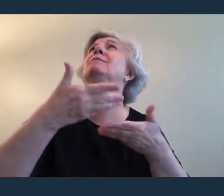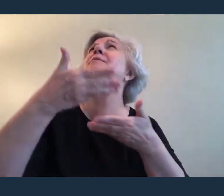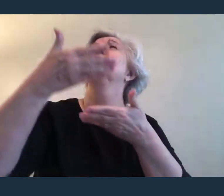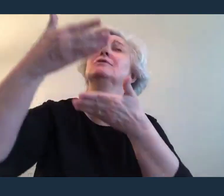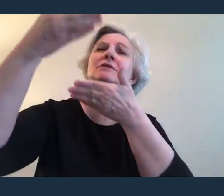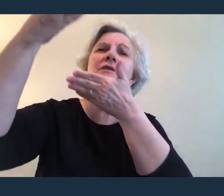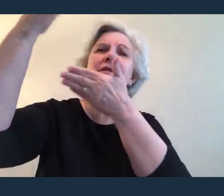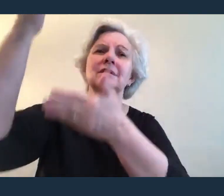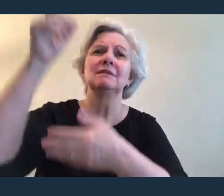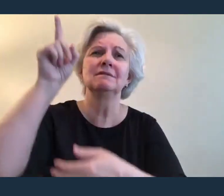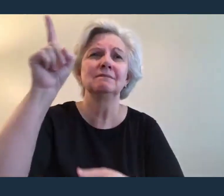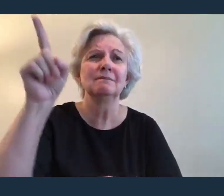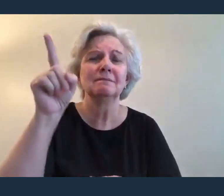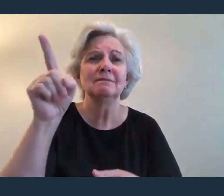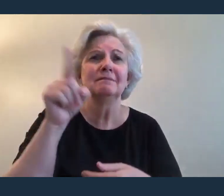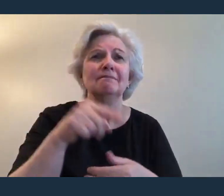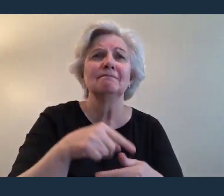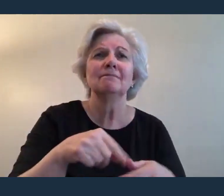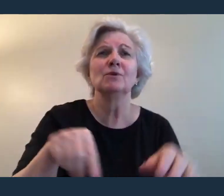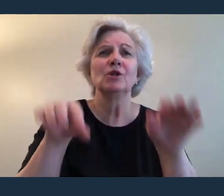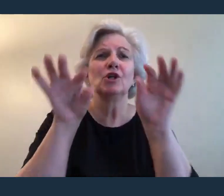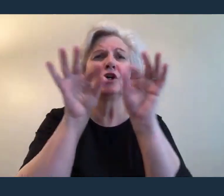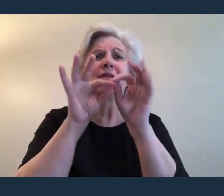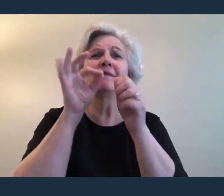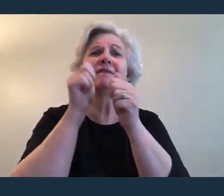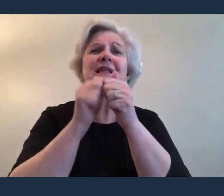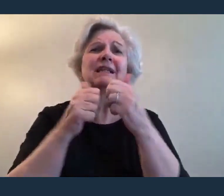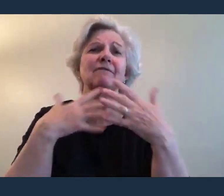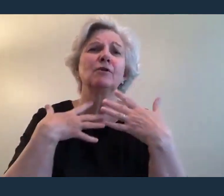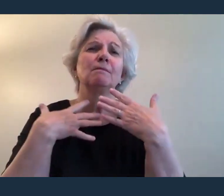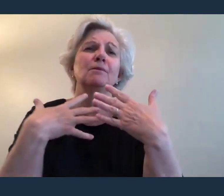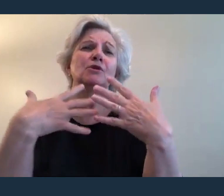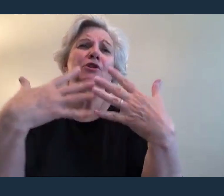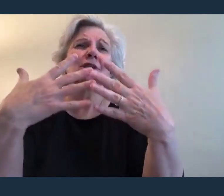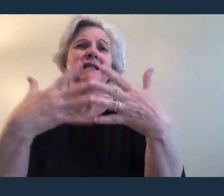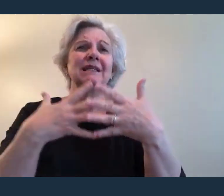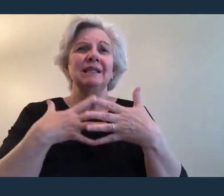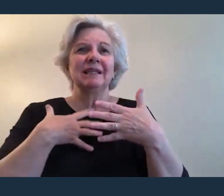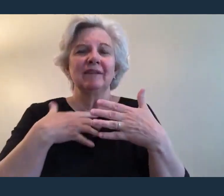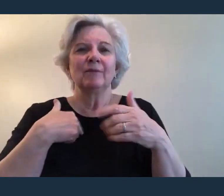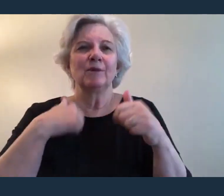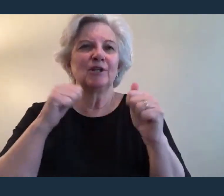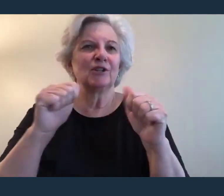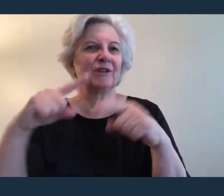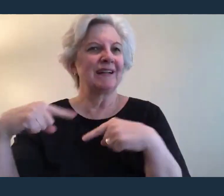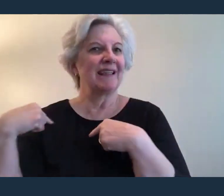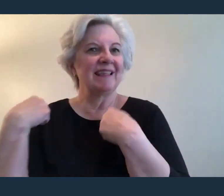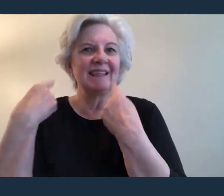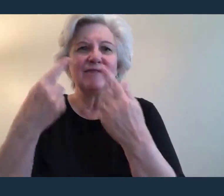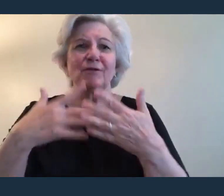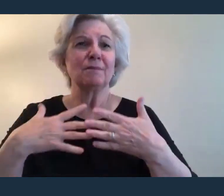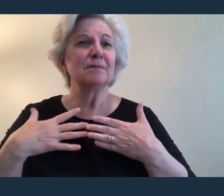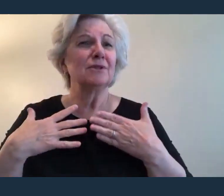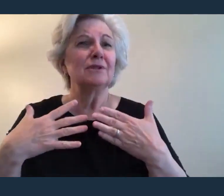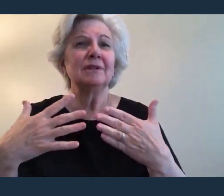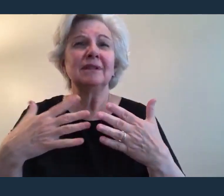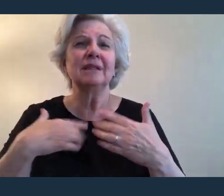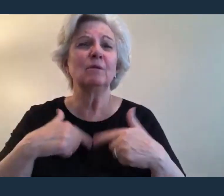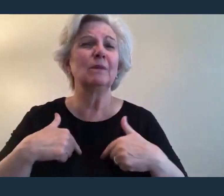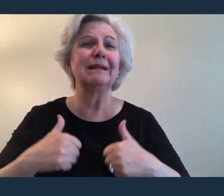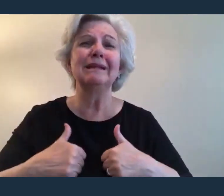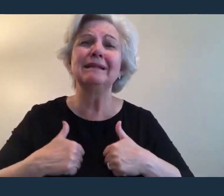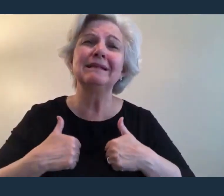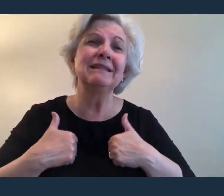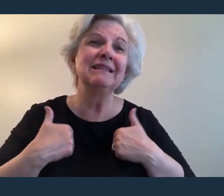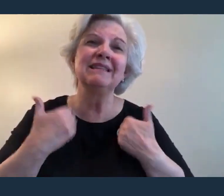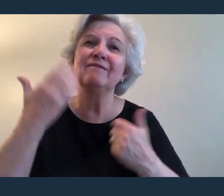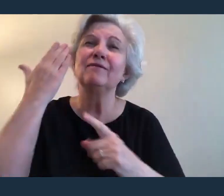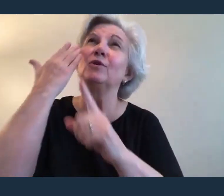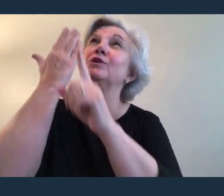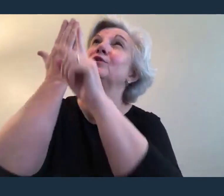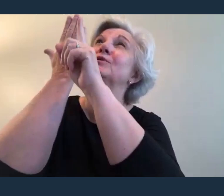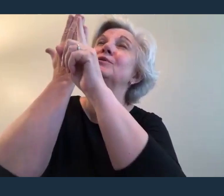Worthy of every breath we could ever breathe We live for You